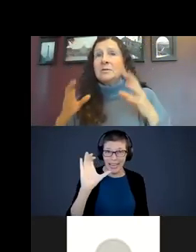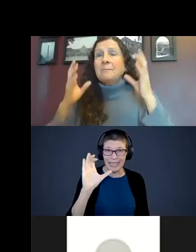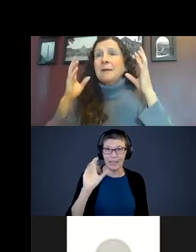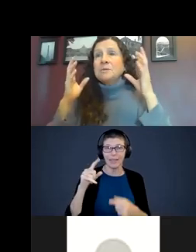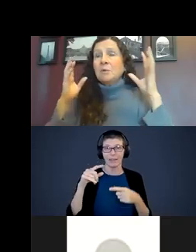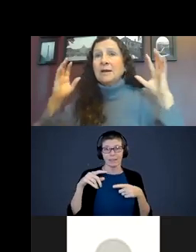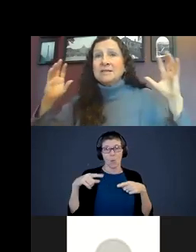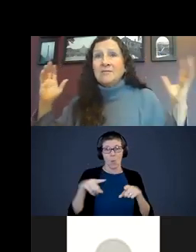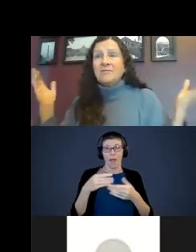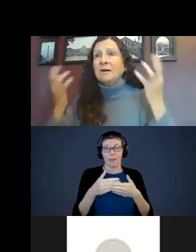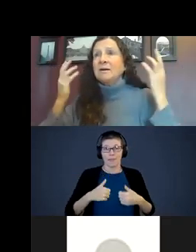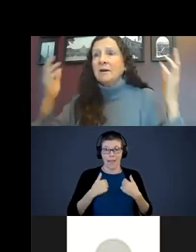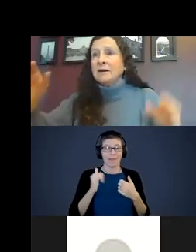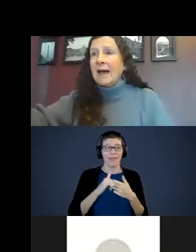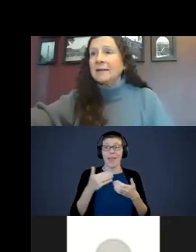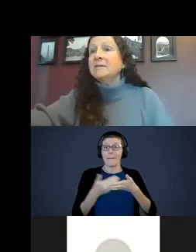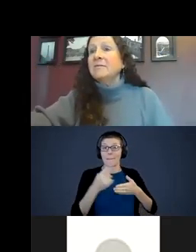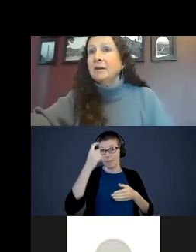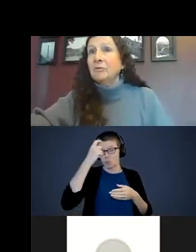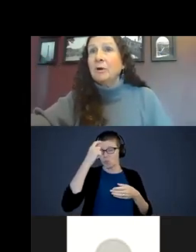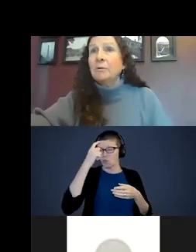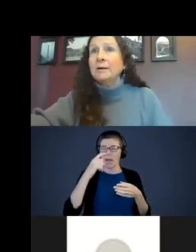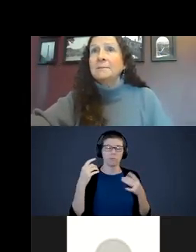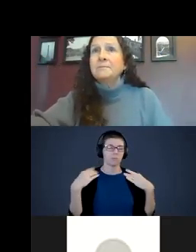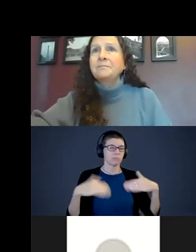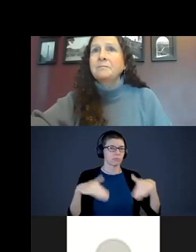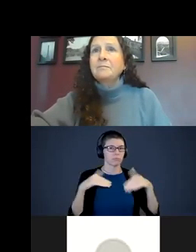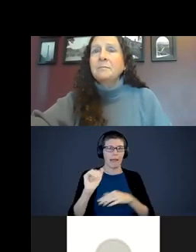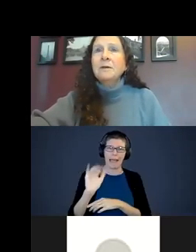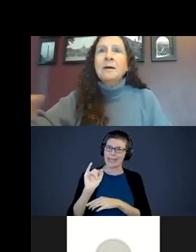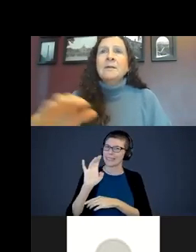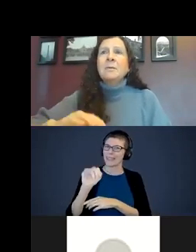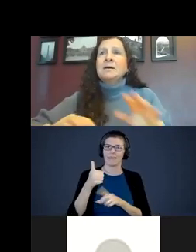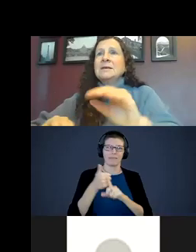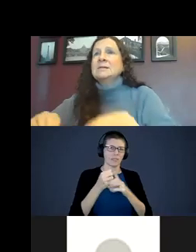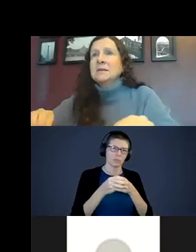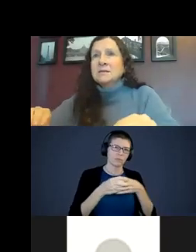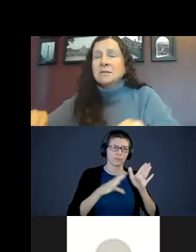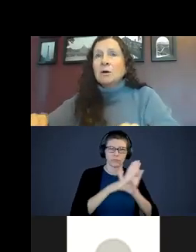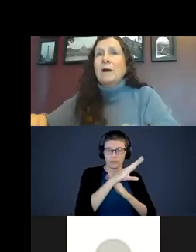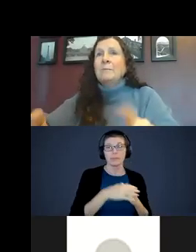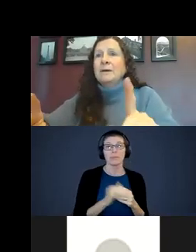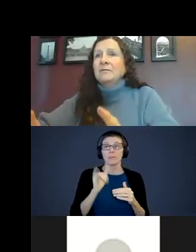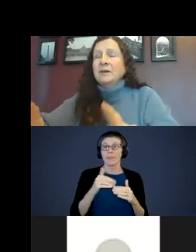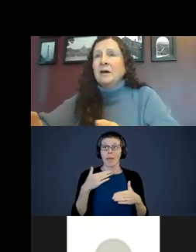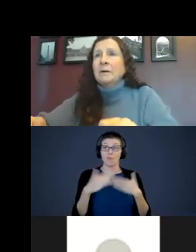that baby’s brain is very active and growing. The process is SO rapid and phenomenal,